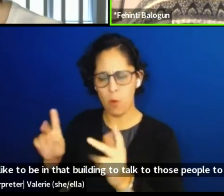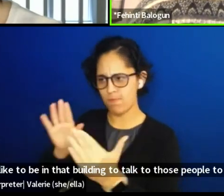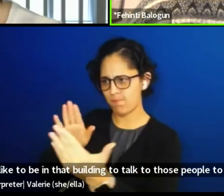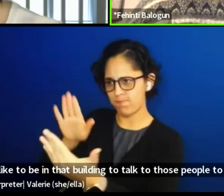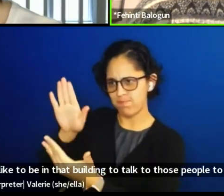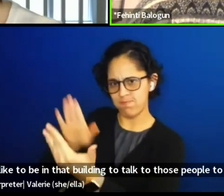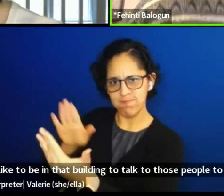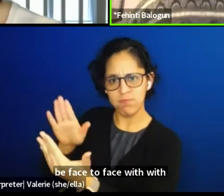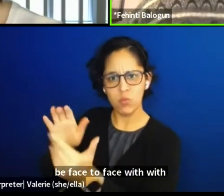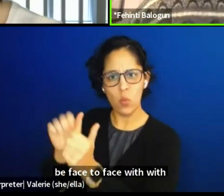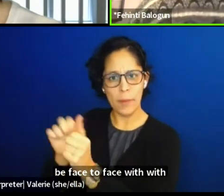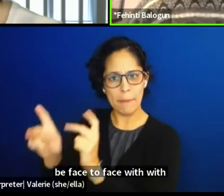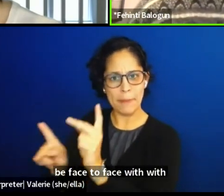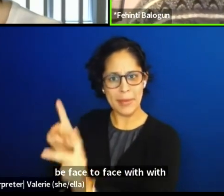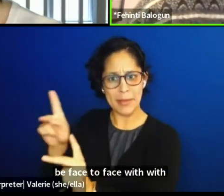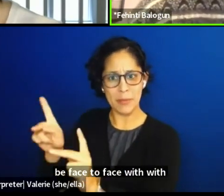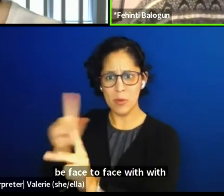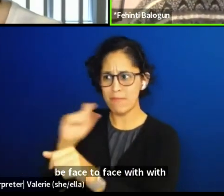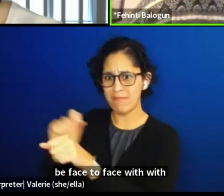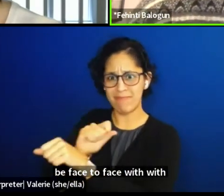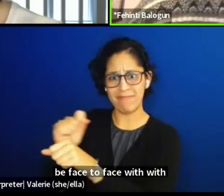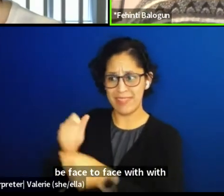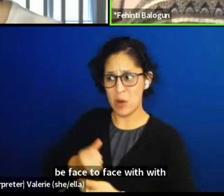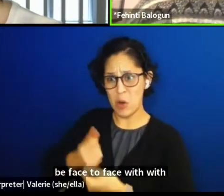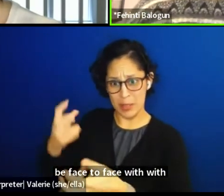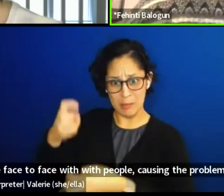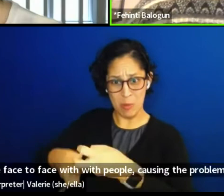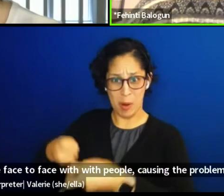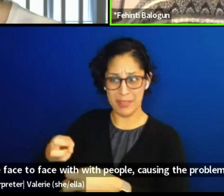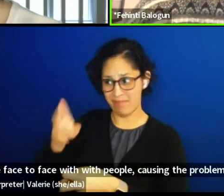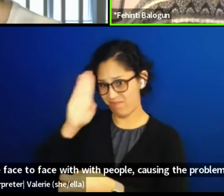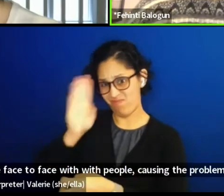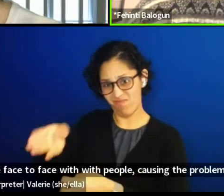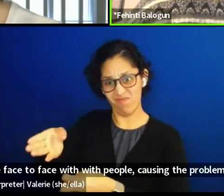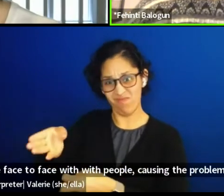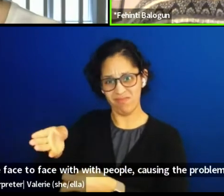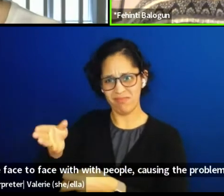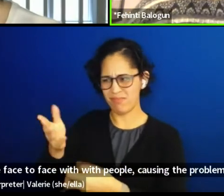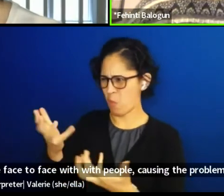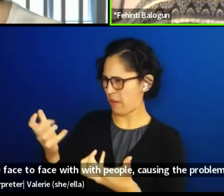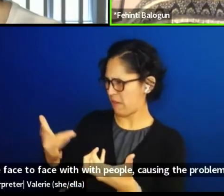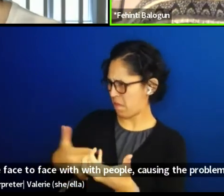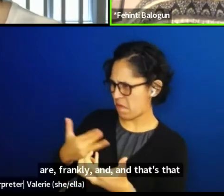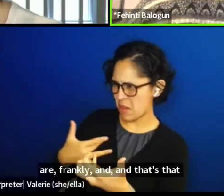with the people causing the problems, or frankly, and that's difficult.